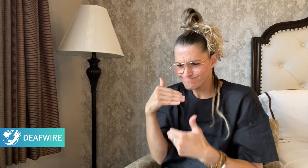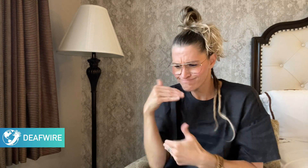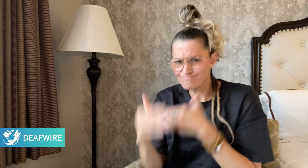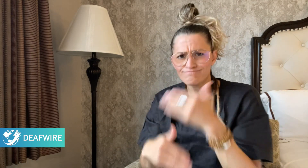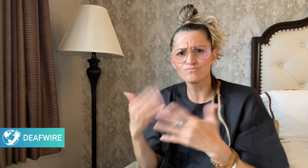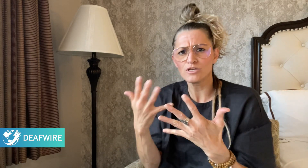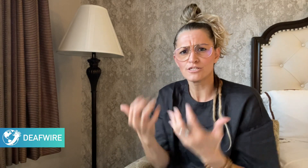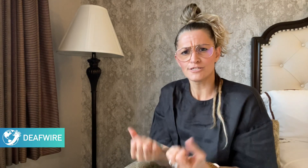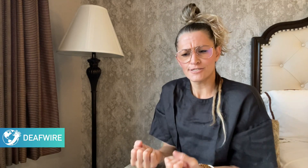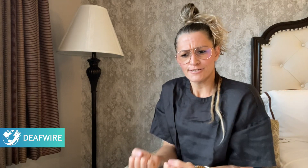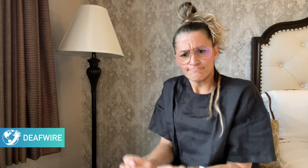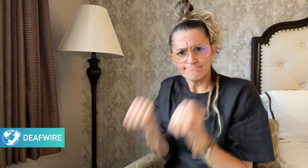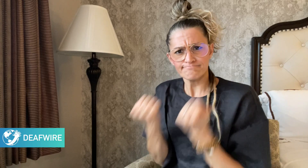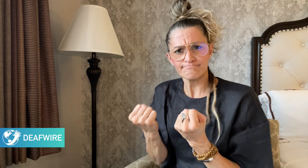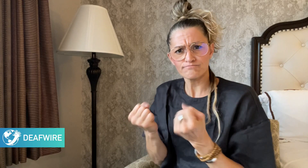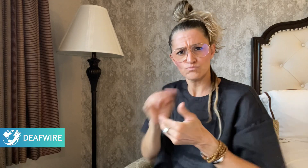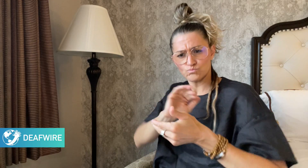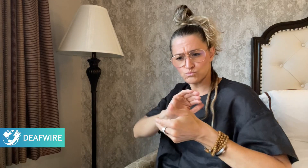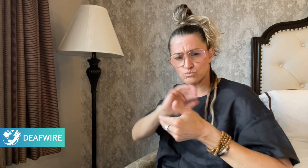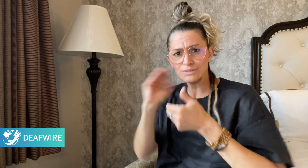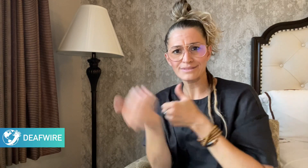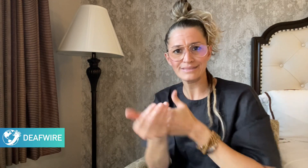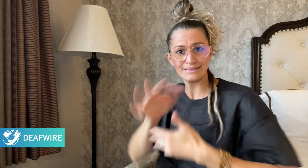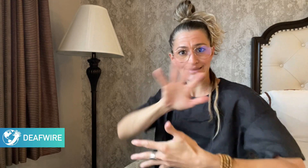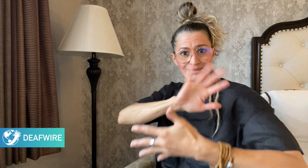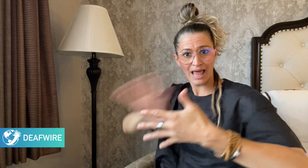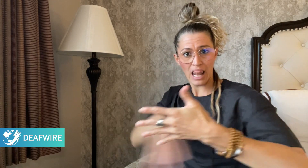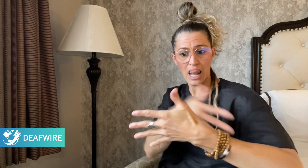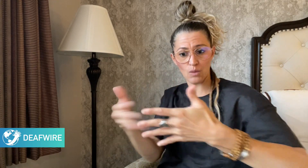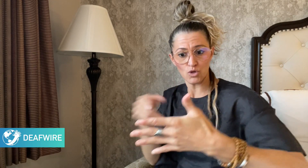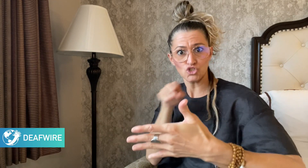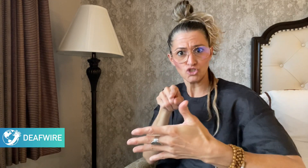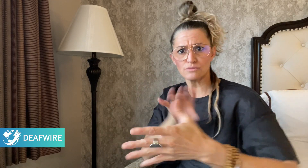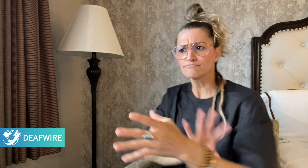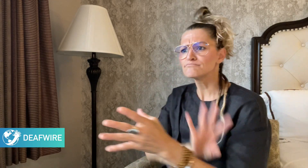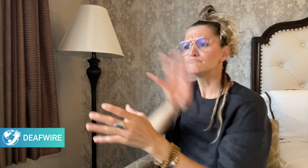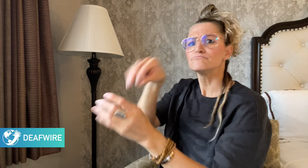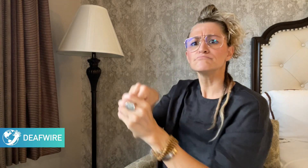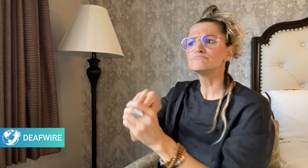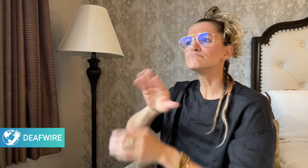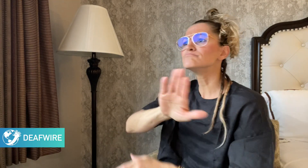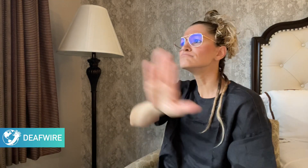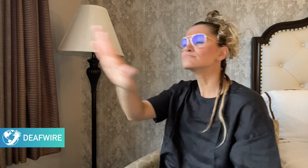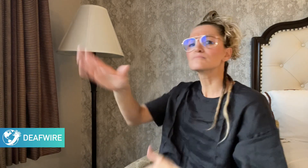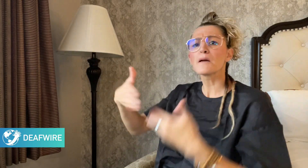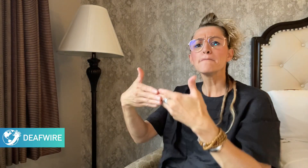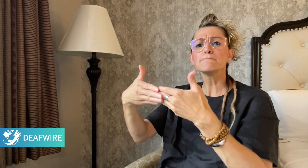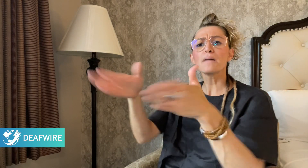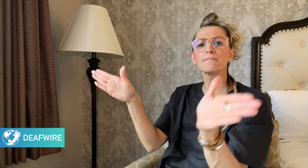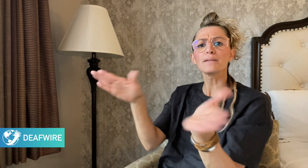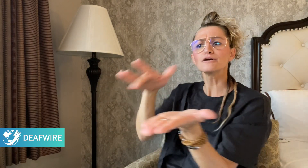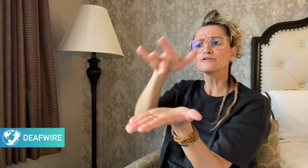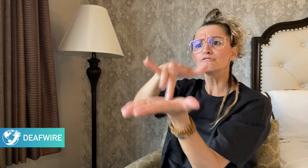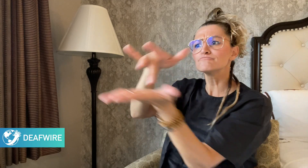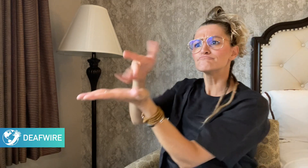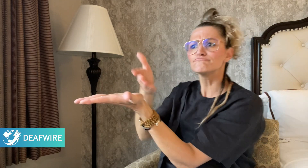which in turn will protect the language and make it